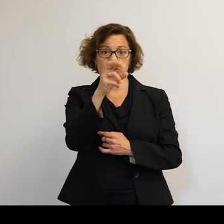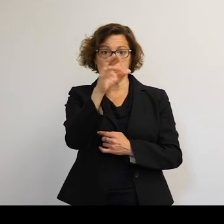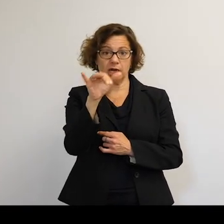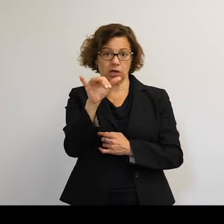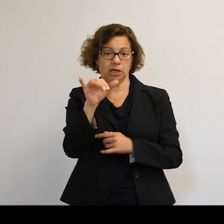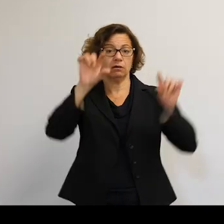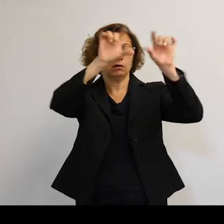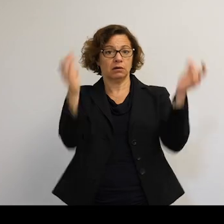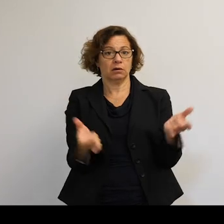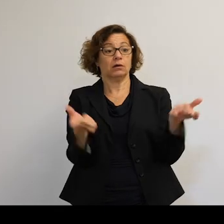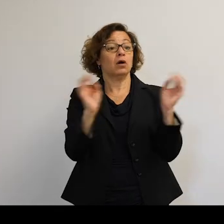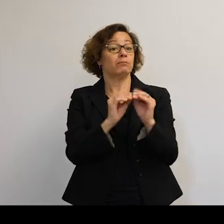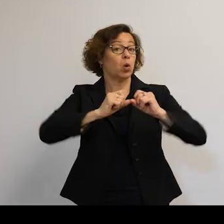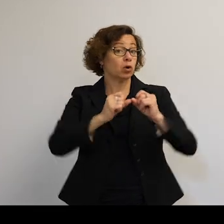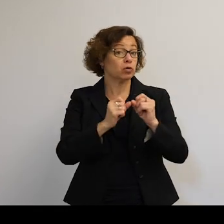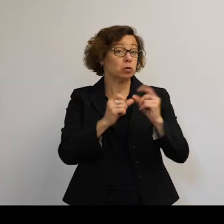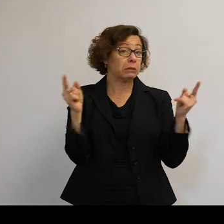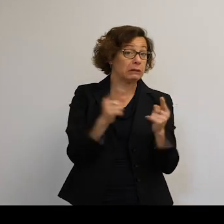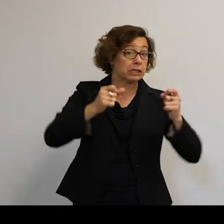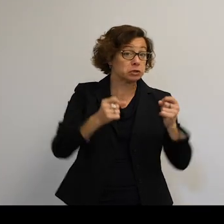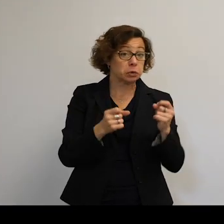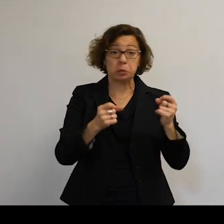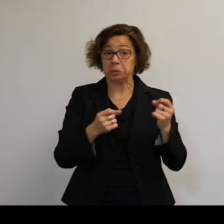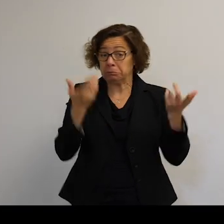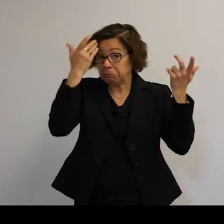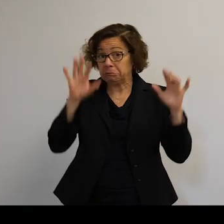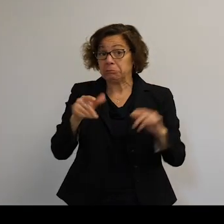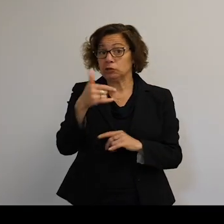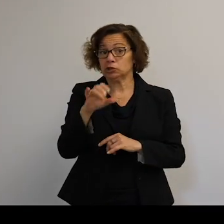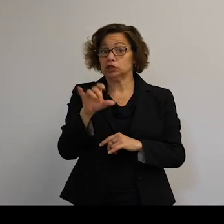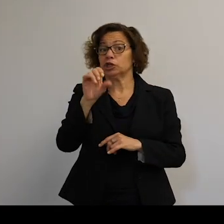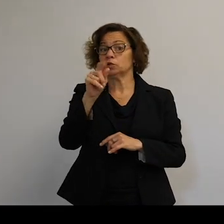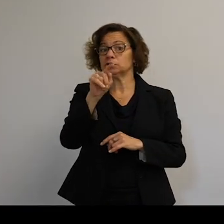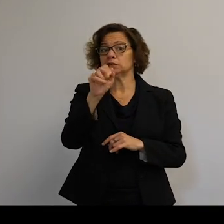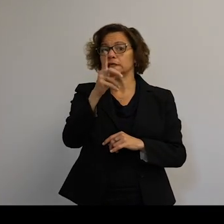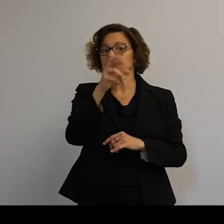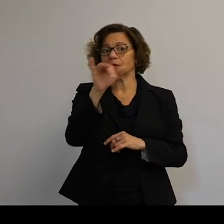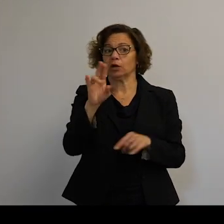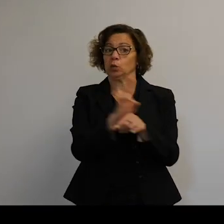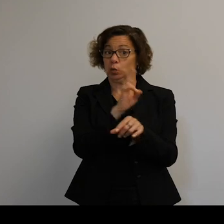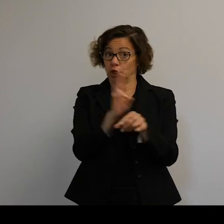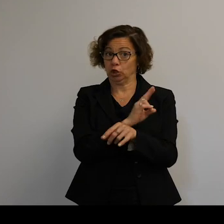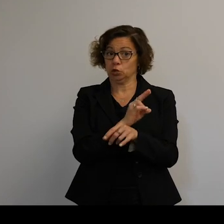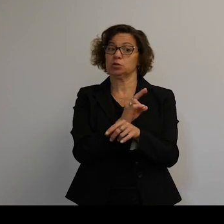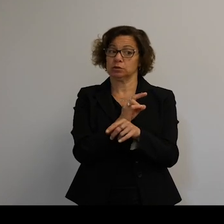Is there going to be more collisions there? We use geostationary orbits a lot. It's very densely populated.